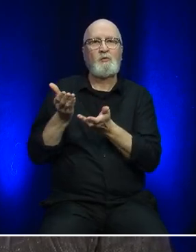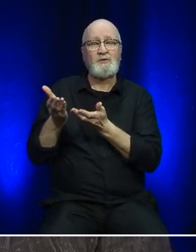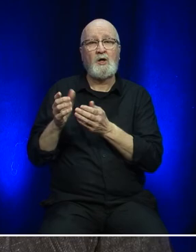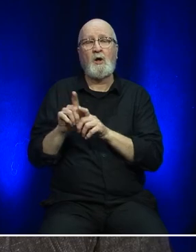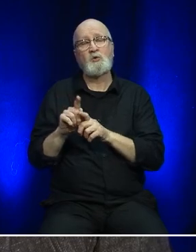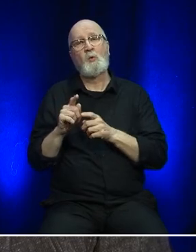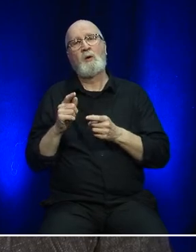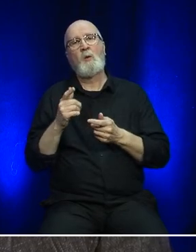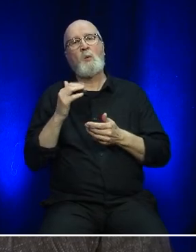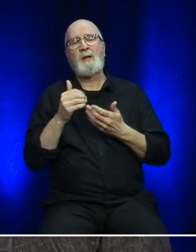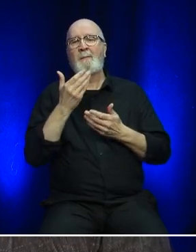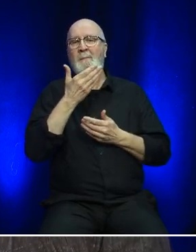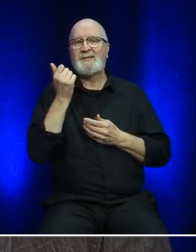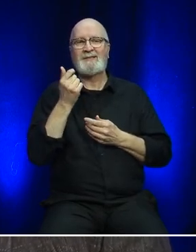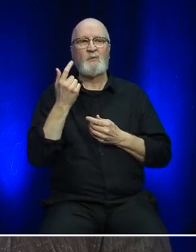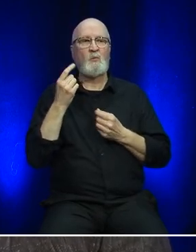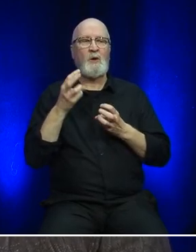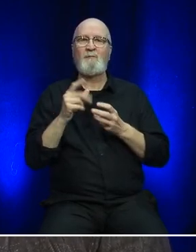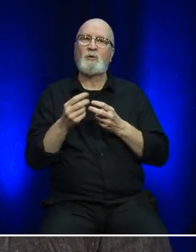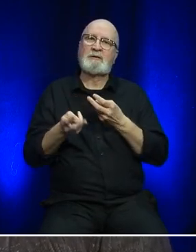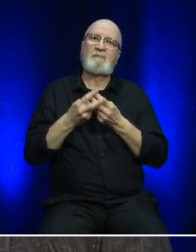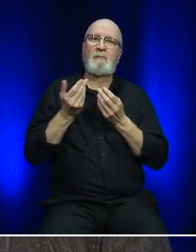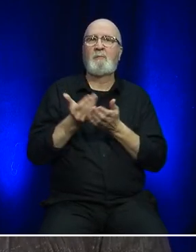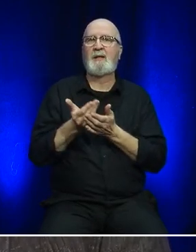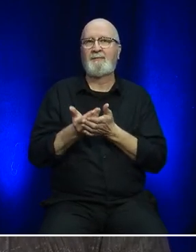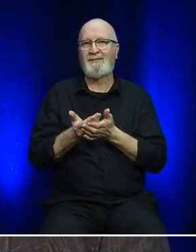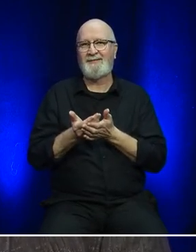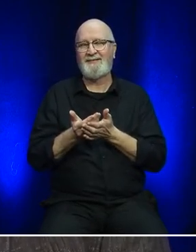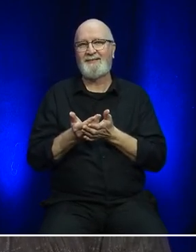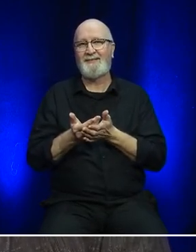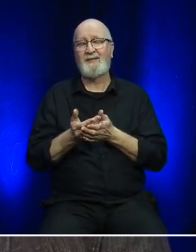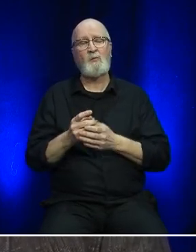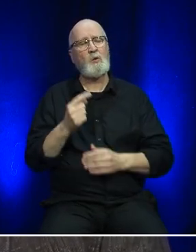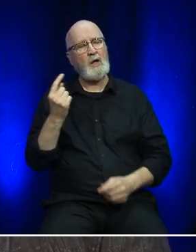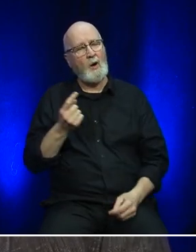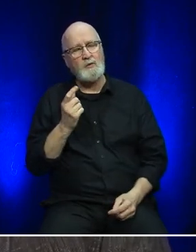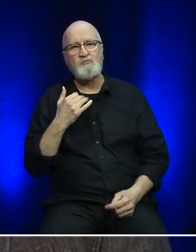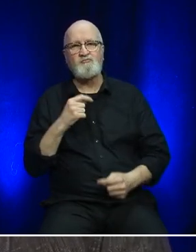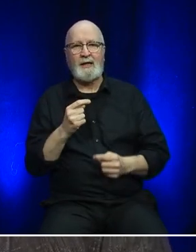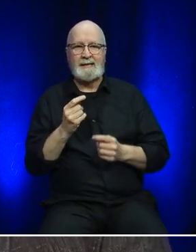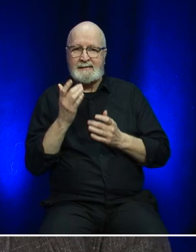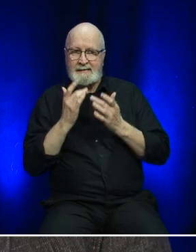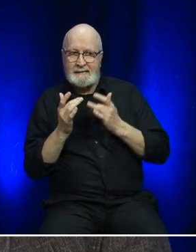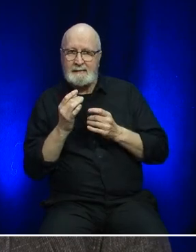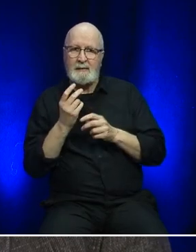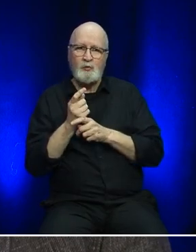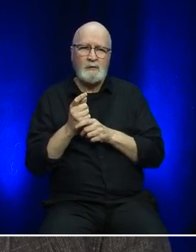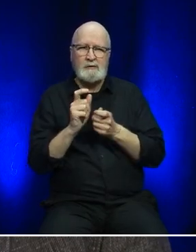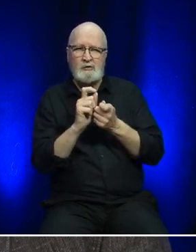best interest of efficiency and cost effectiveness so we're always looking for ways to tweak the schedule, we're looking for ways